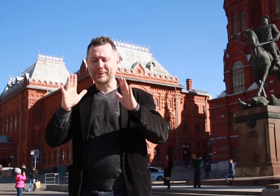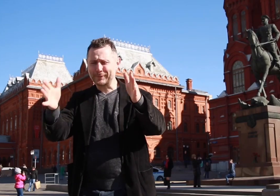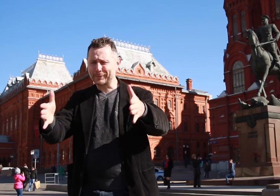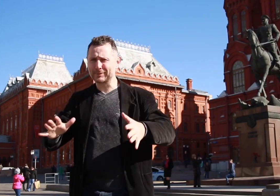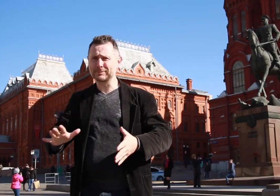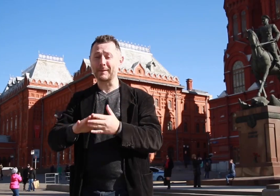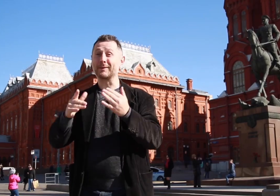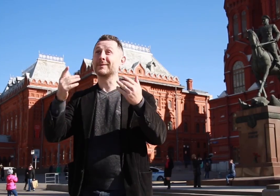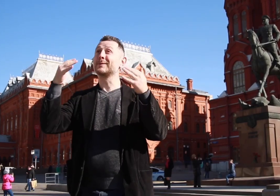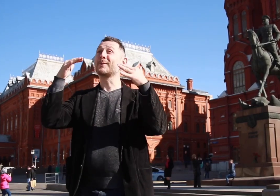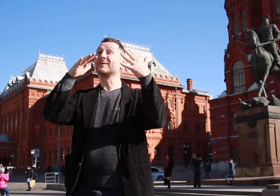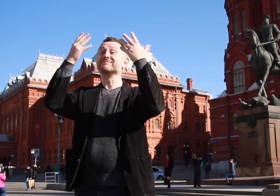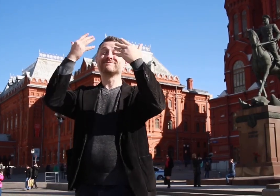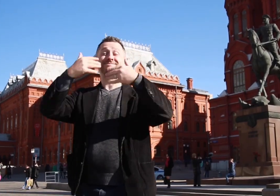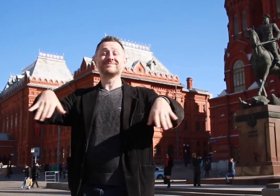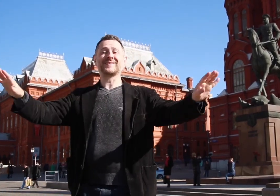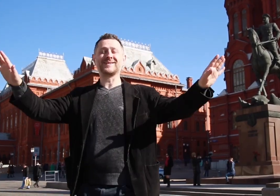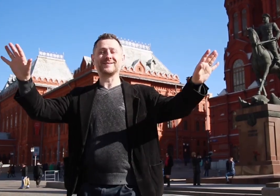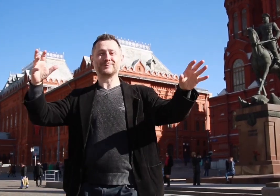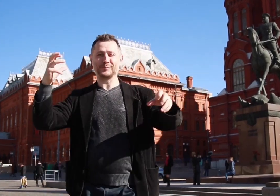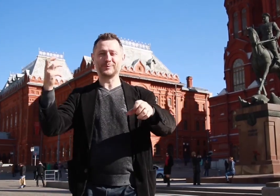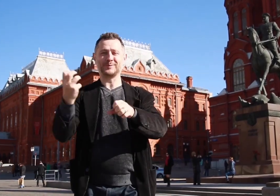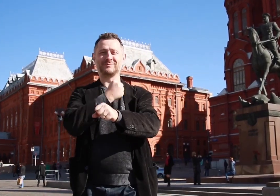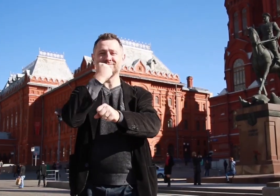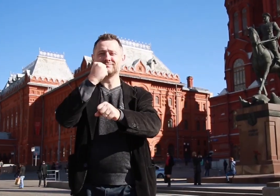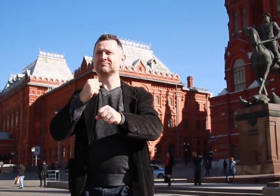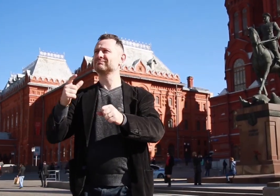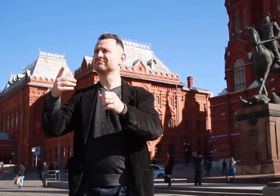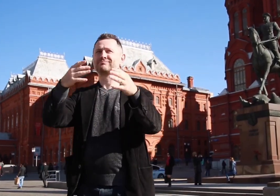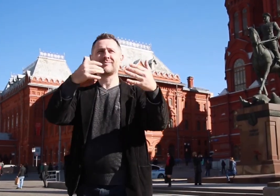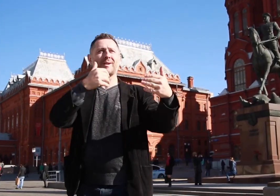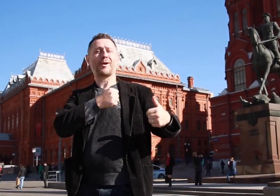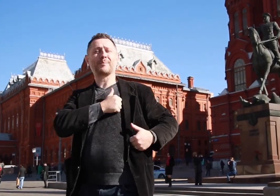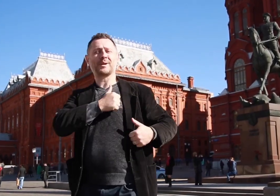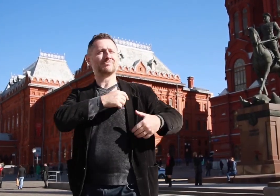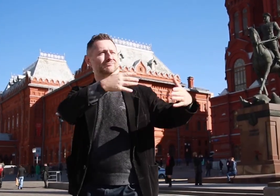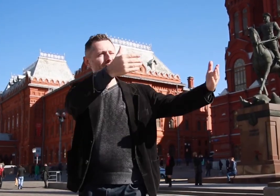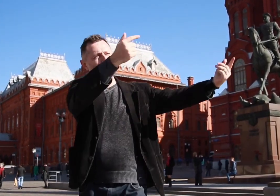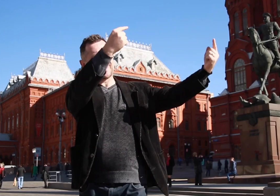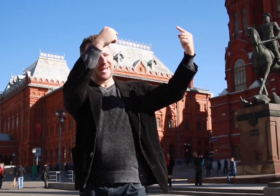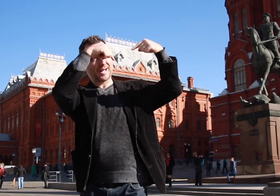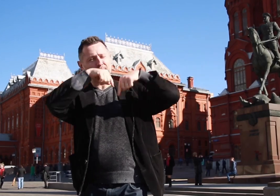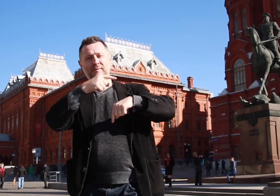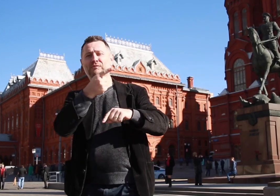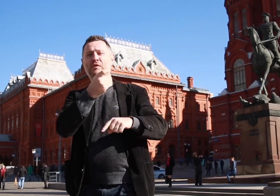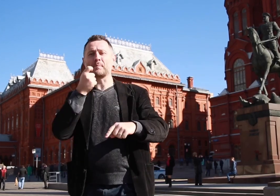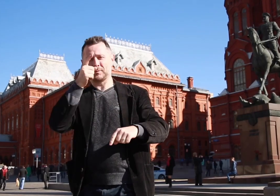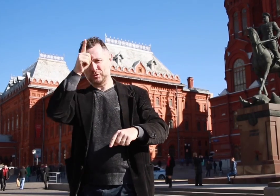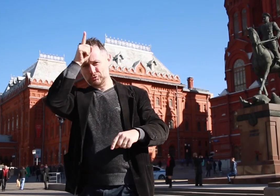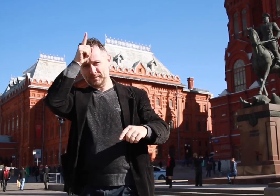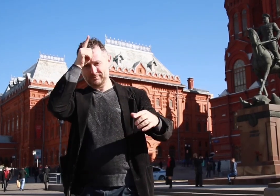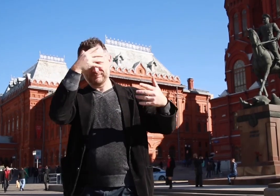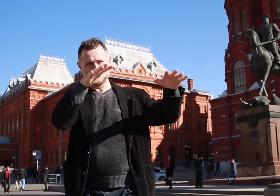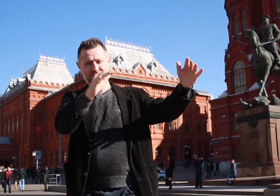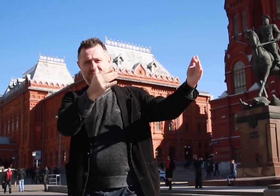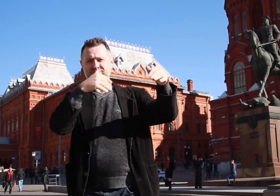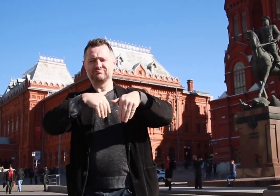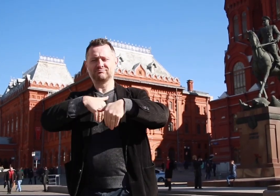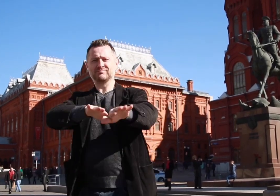war against Nazi Germany, he led the Red Army on horseback during the victory parade, while